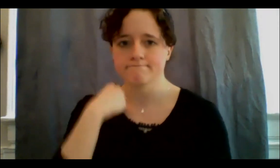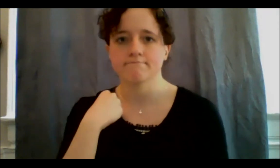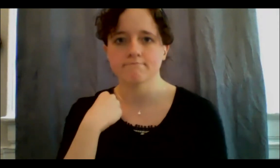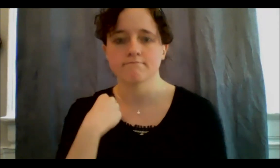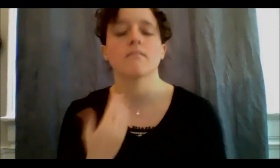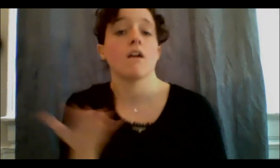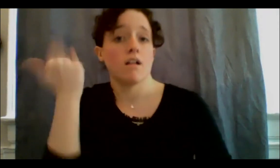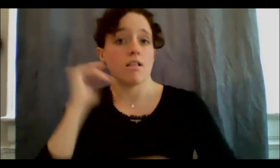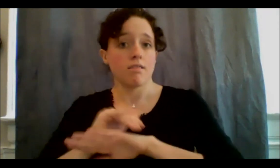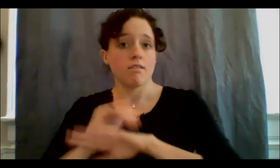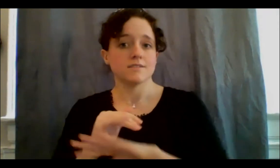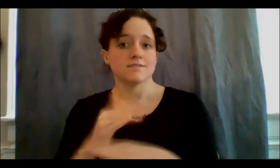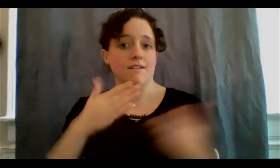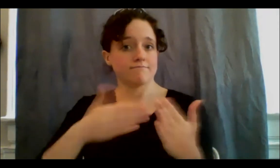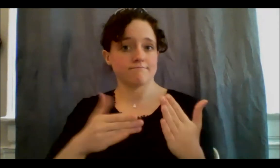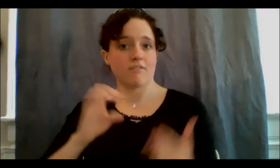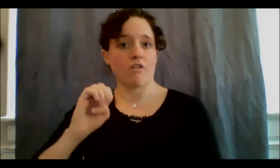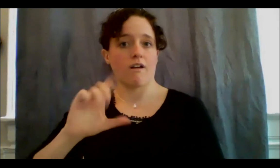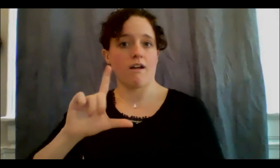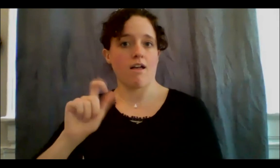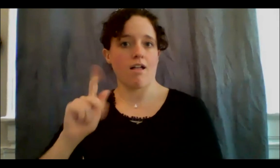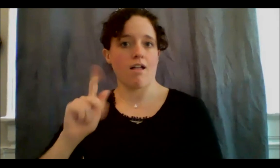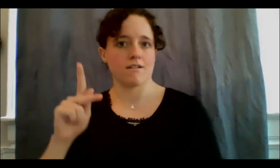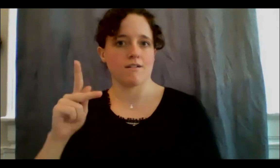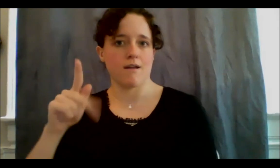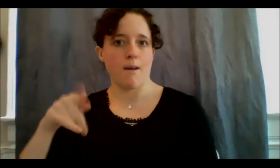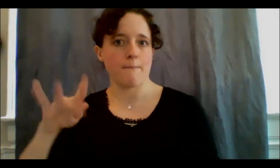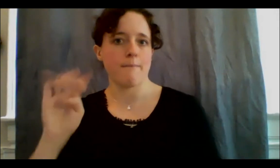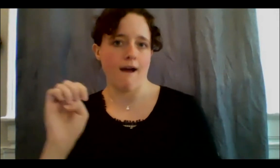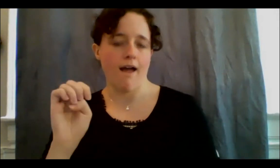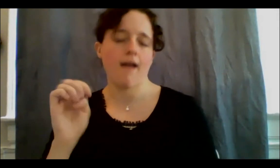delicious. I recognize most people don't have access to elk, I do. I make a spirit